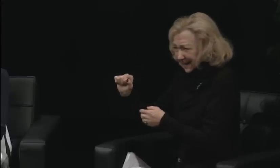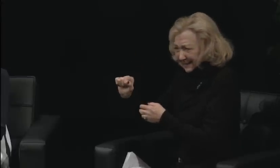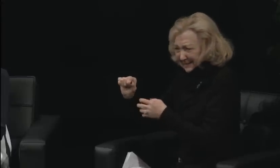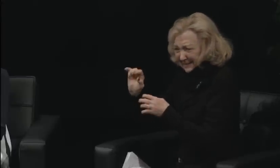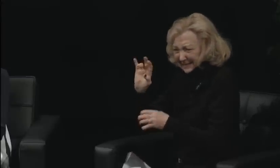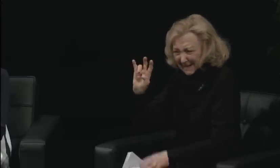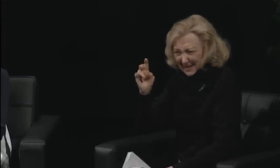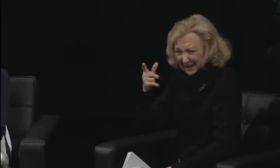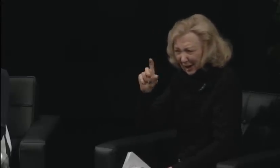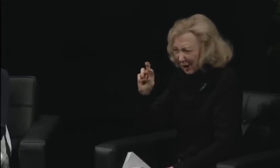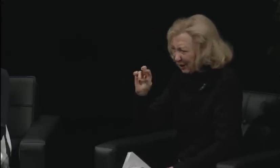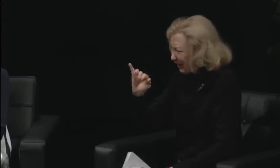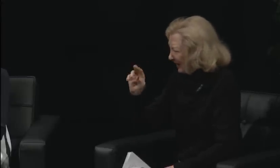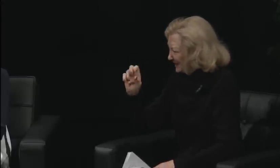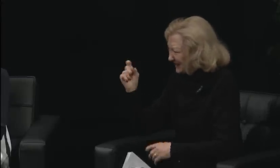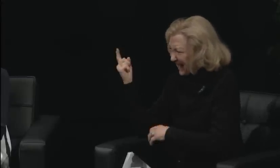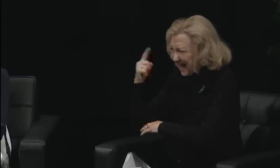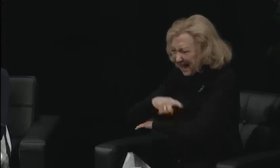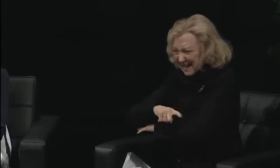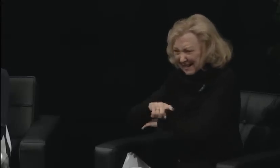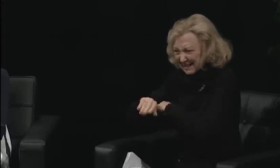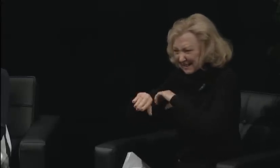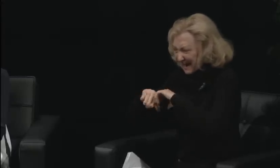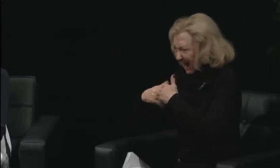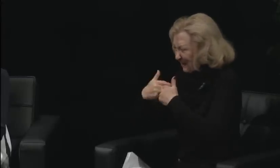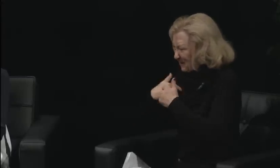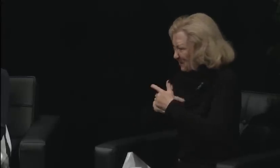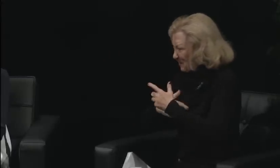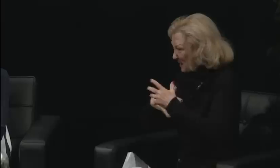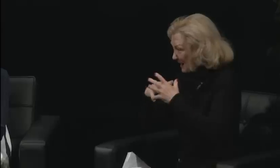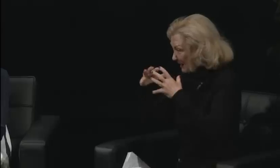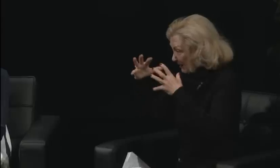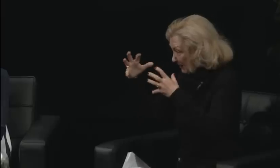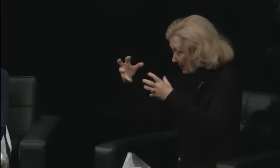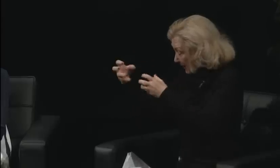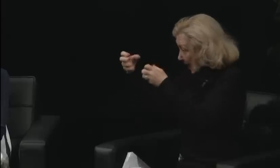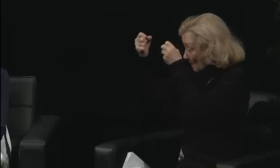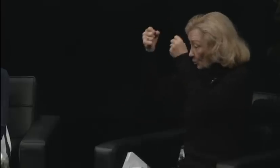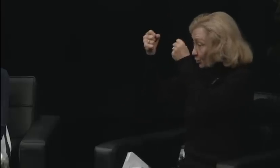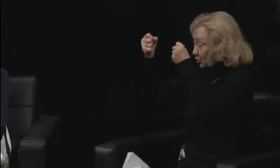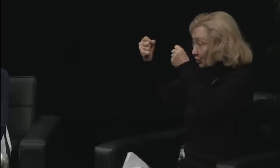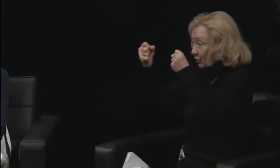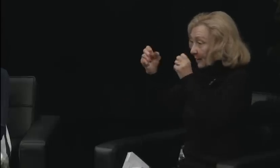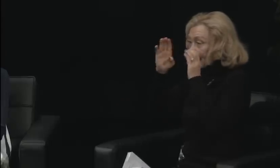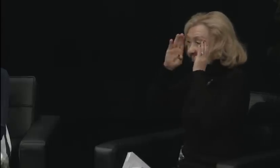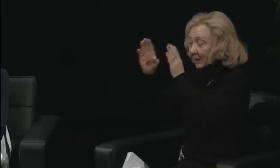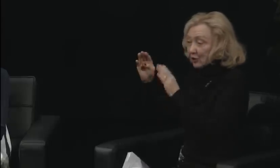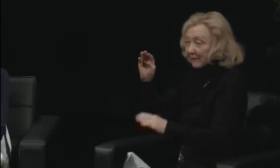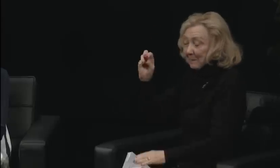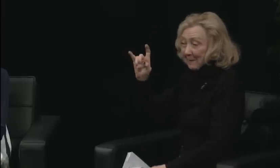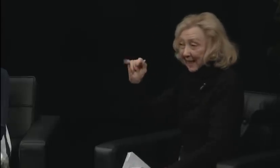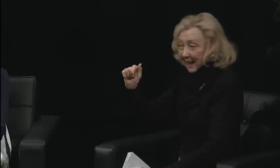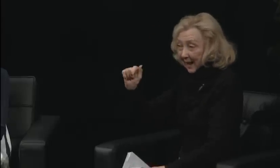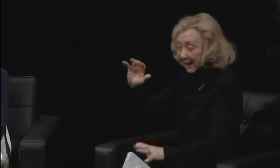and that wasn't that long ago for us. It really wasn't, if you think about it in those terms. Now, my father did participate in DPN.